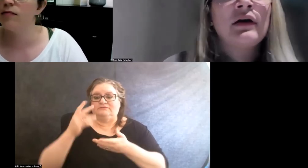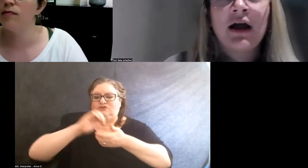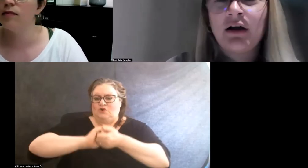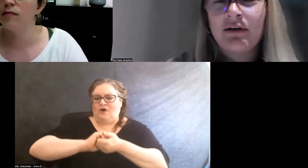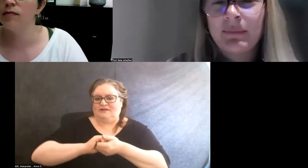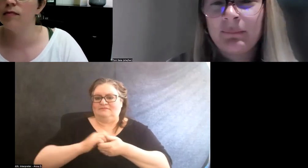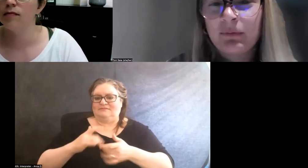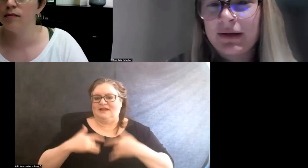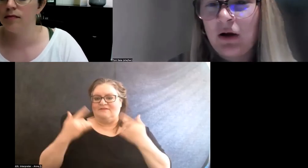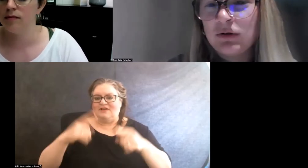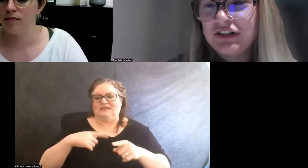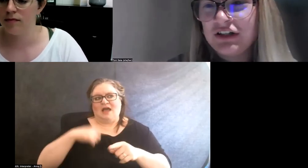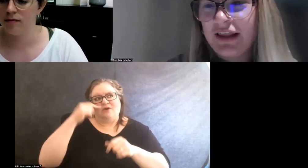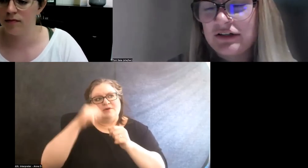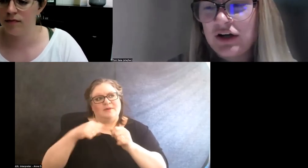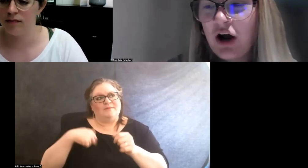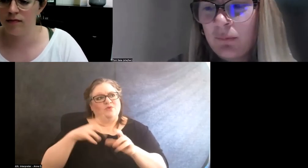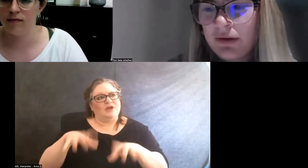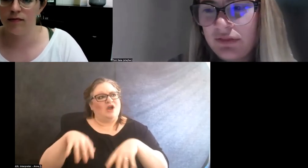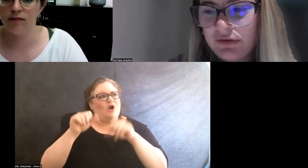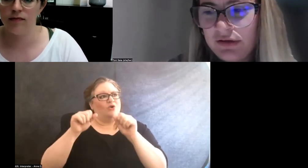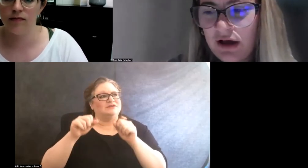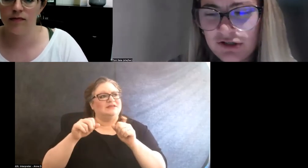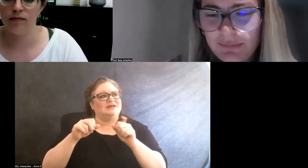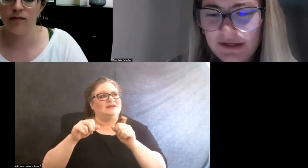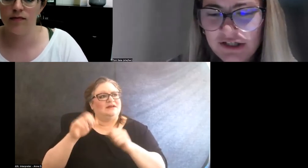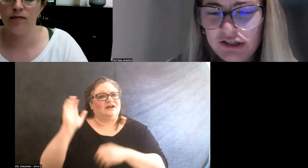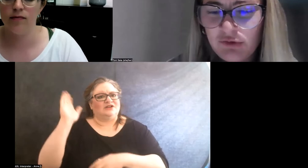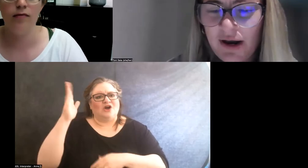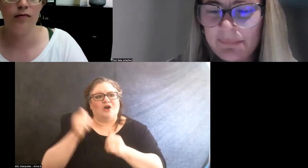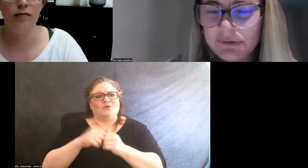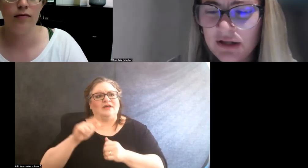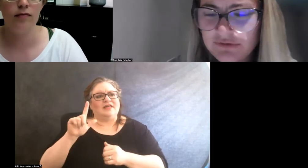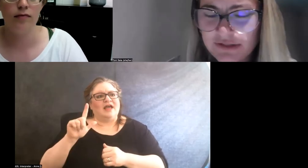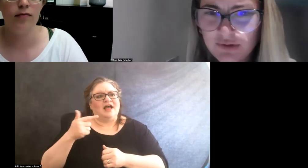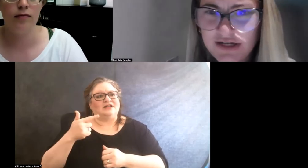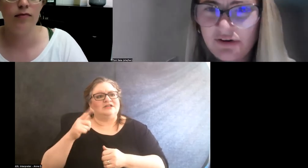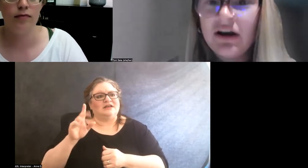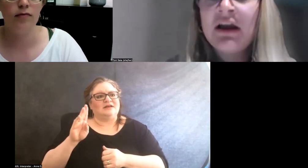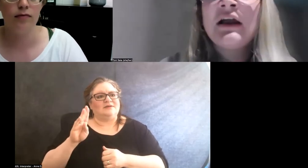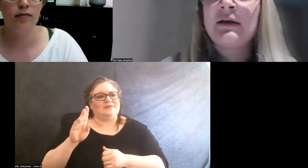I know I remember we hosted like a talk with the LGBTQI+ resource center